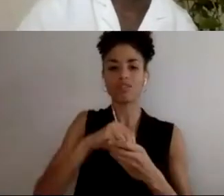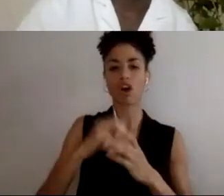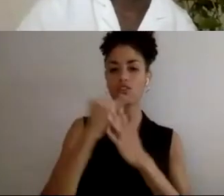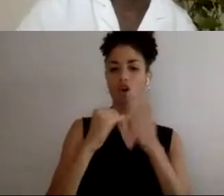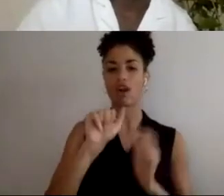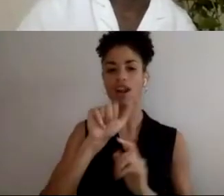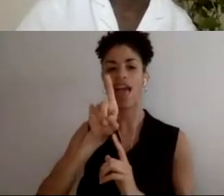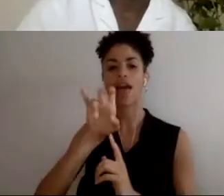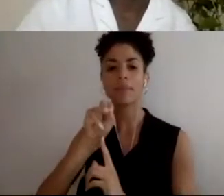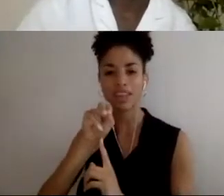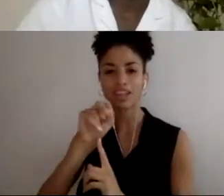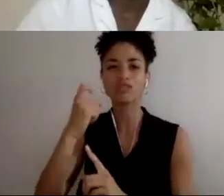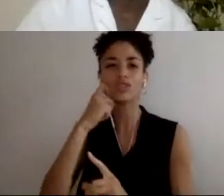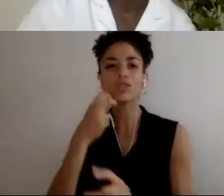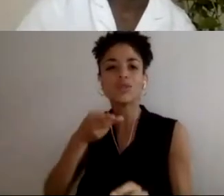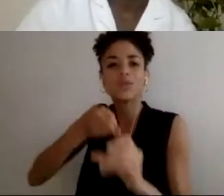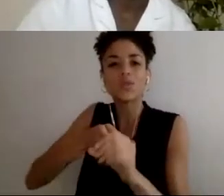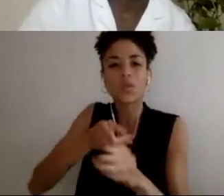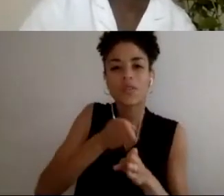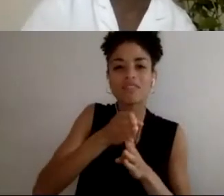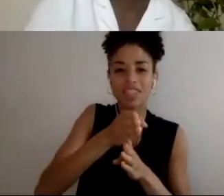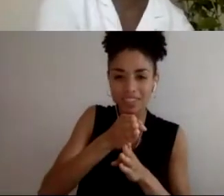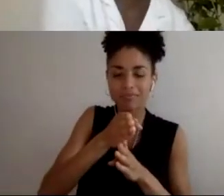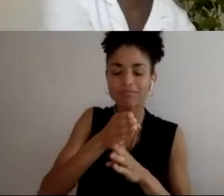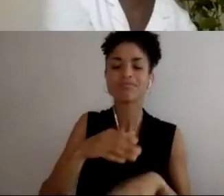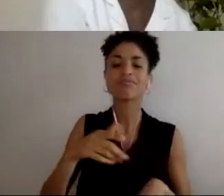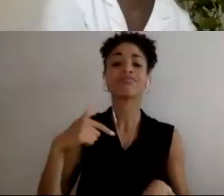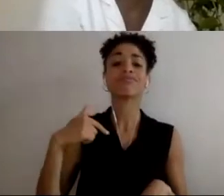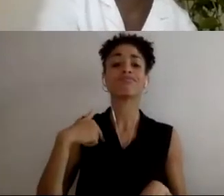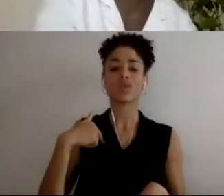entered the field. And I think, I'm really interested in hearing your perspective